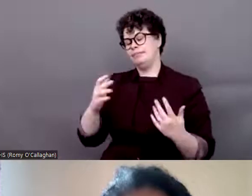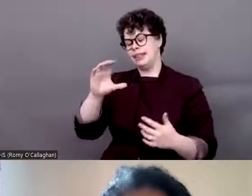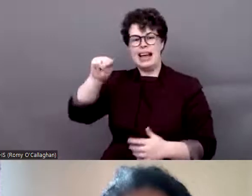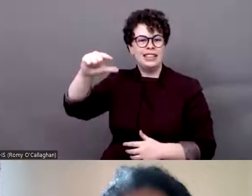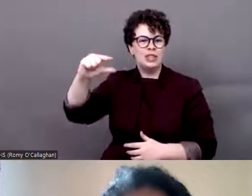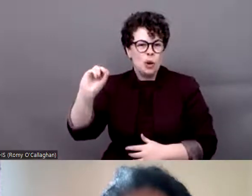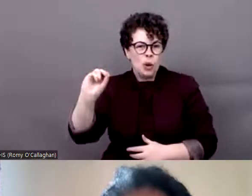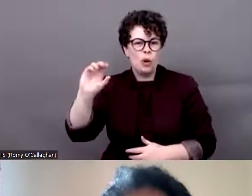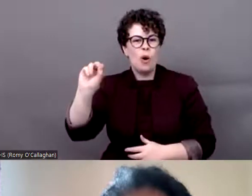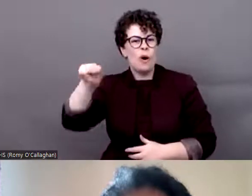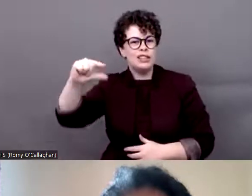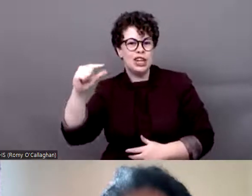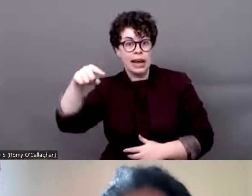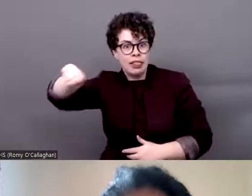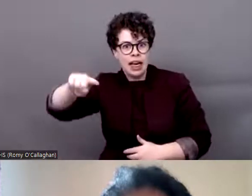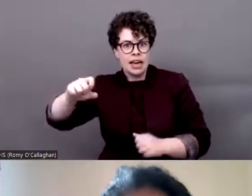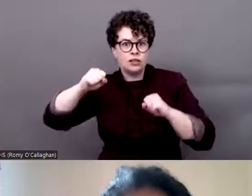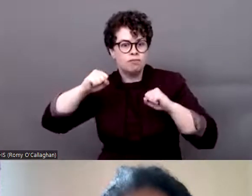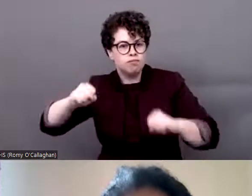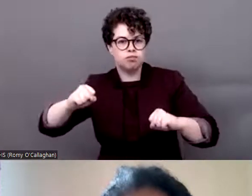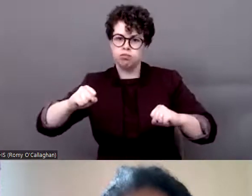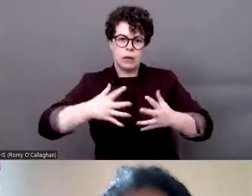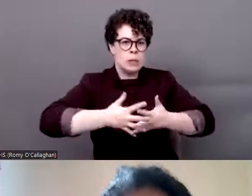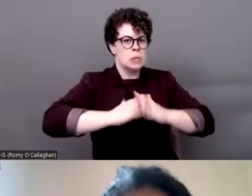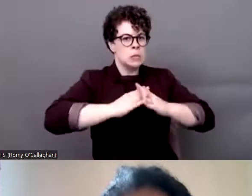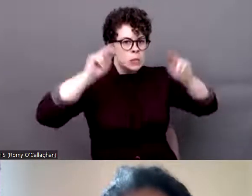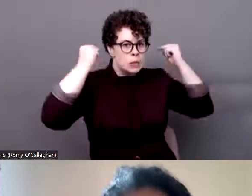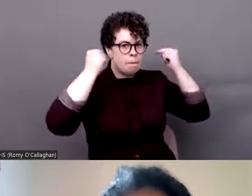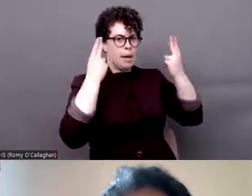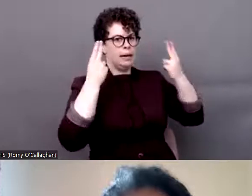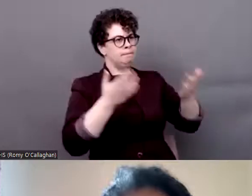these issues head-on and it was during the pandemic that new movements have